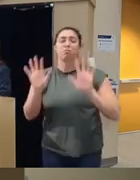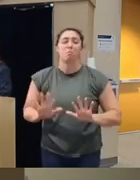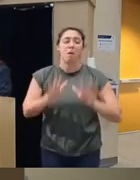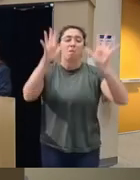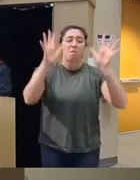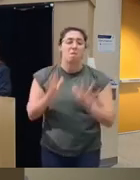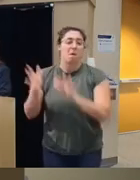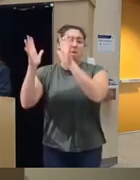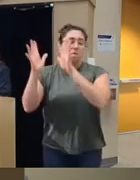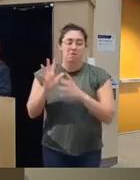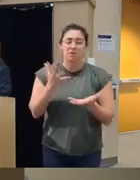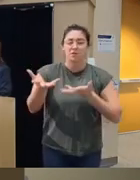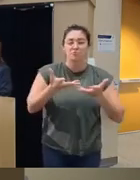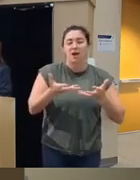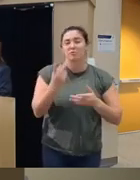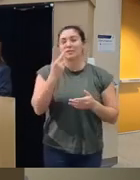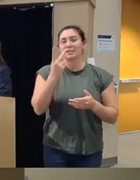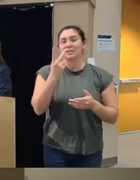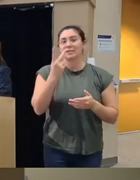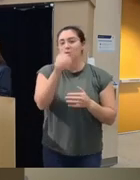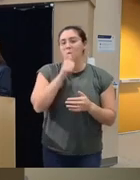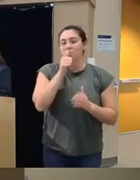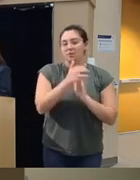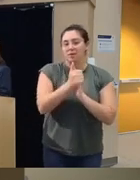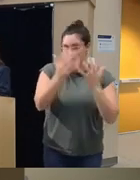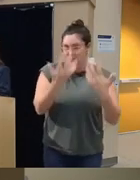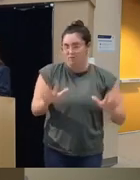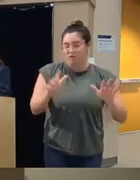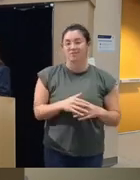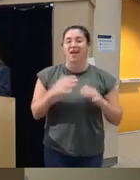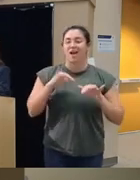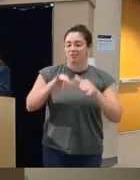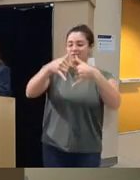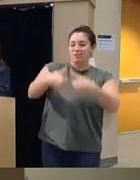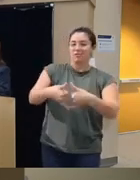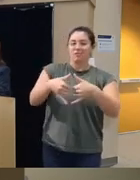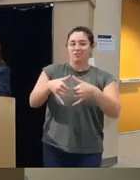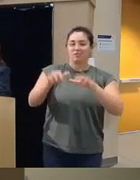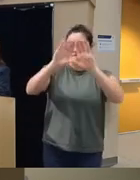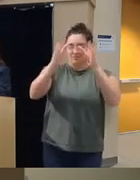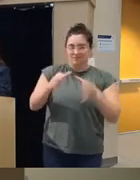and doing a coping skill and there's also like trophies like or Awards they win when they do